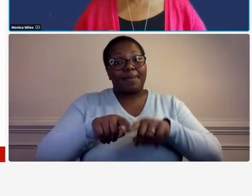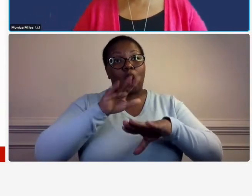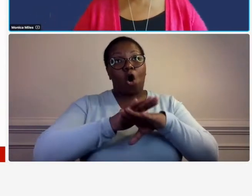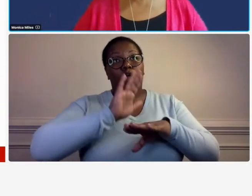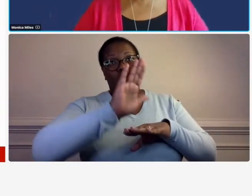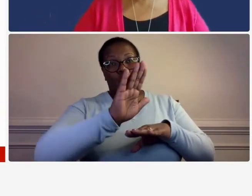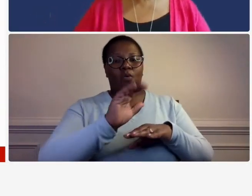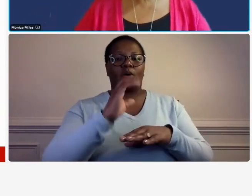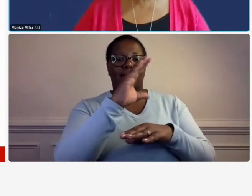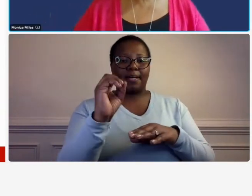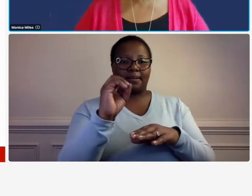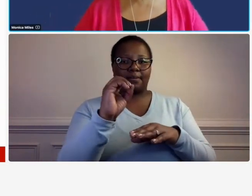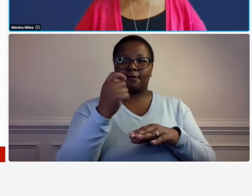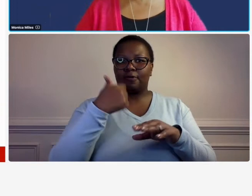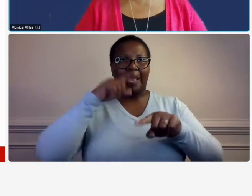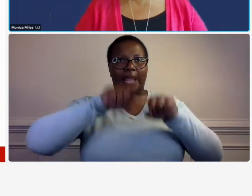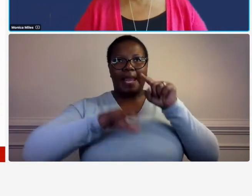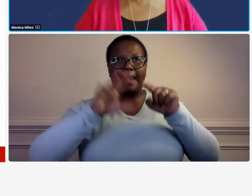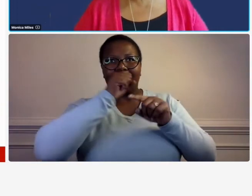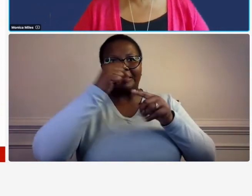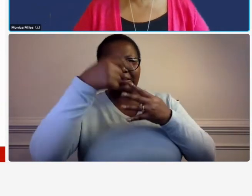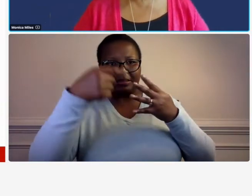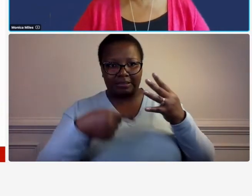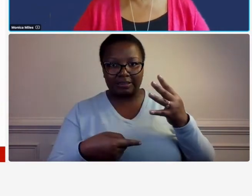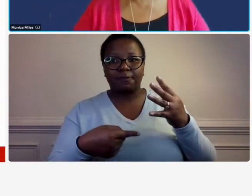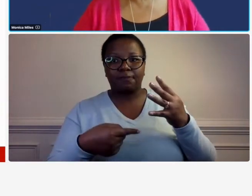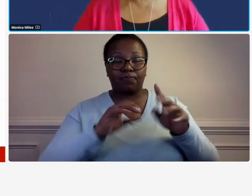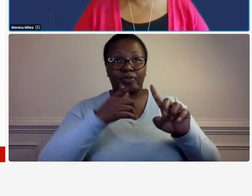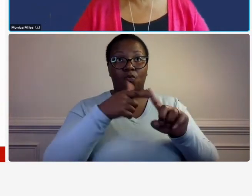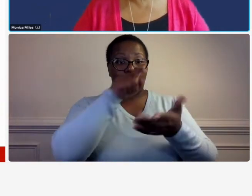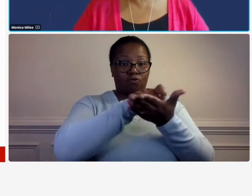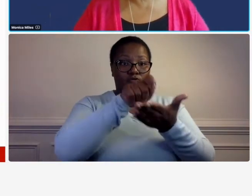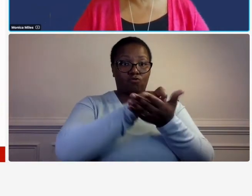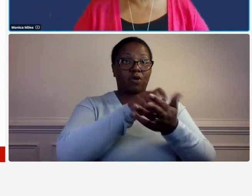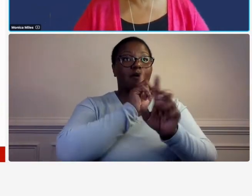so when reports are generated they should produce accurate dependable information